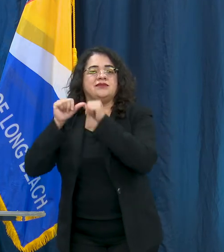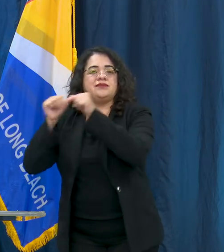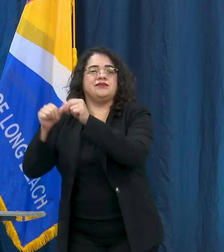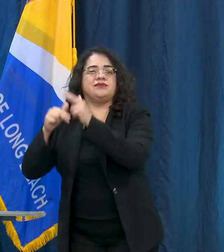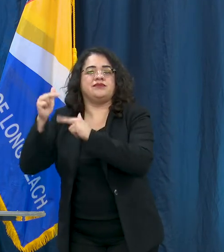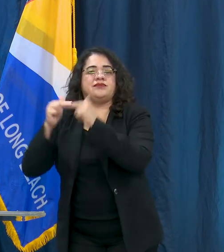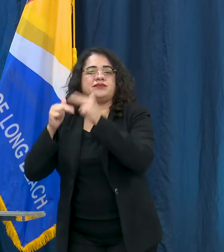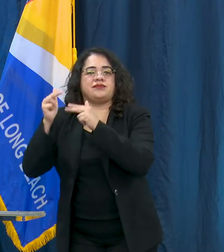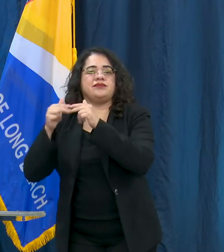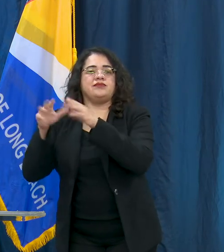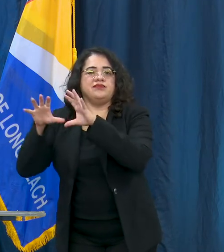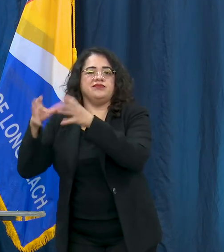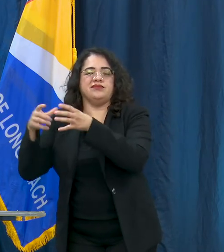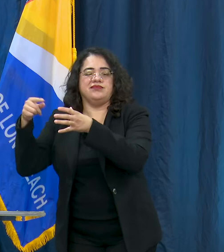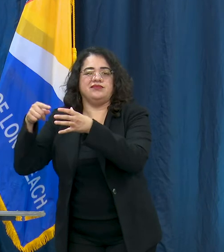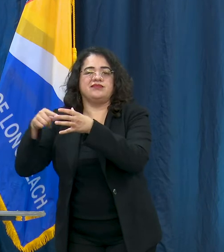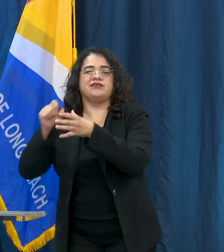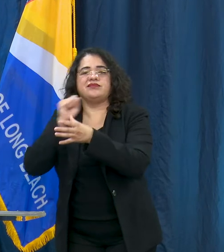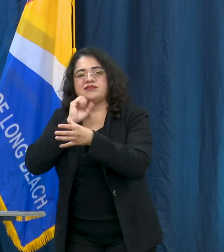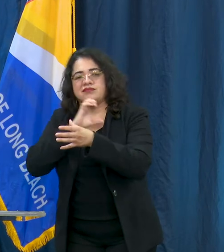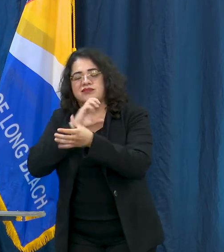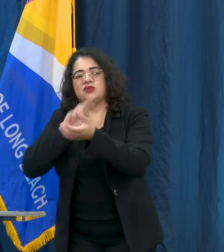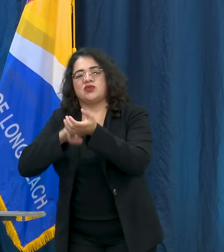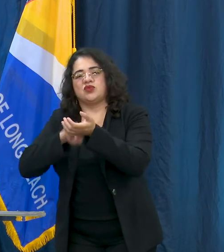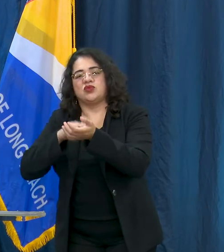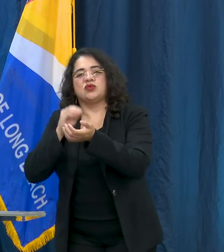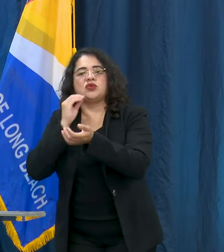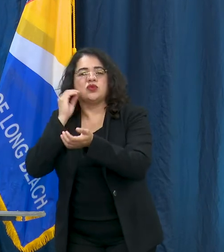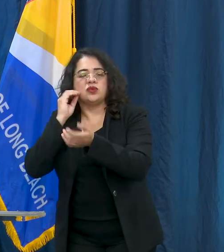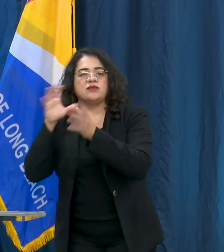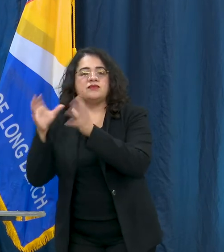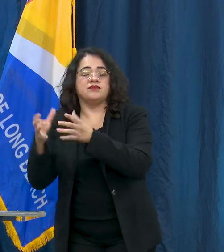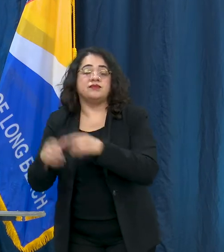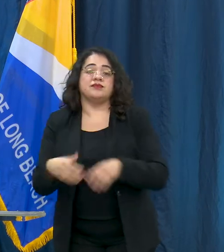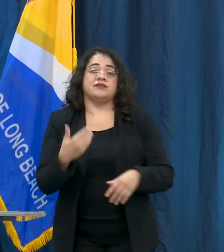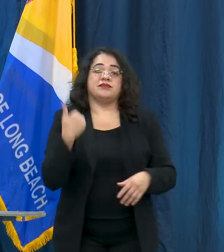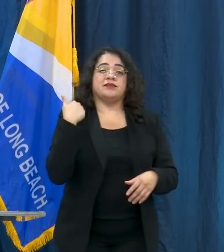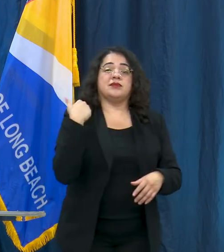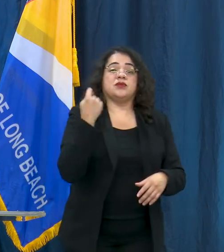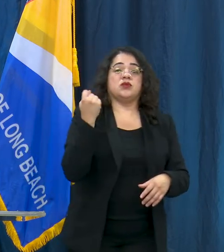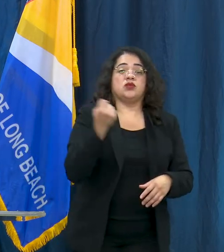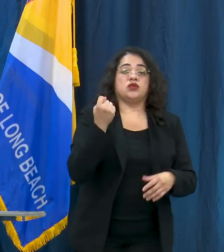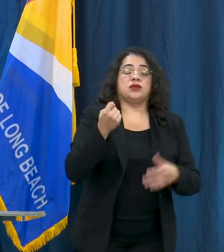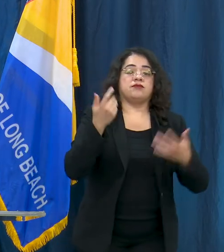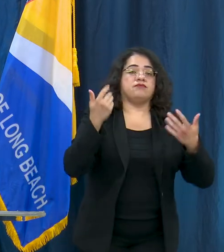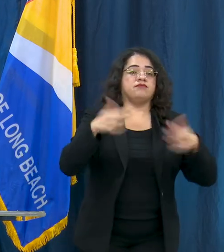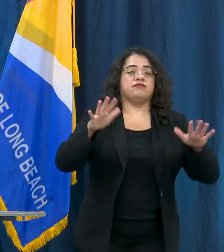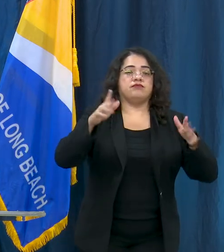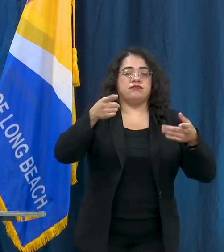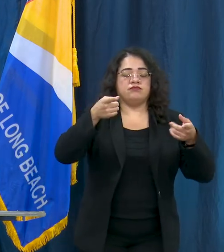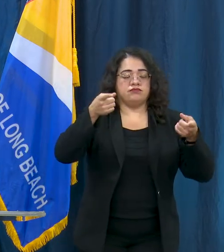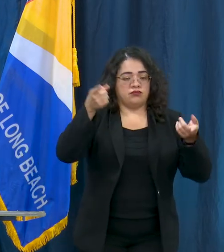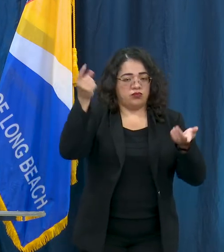information. Last Tuesday the Long Beach City Council unanimously approved our city's framework for